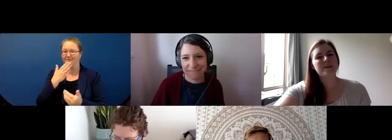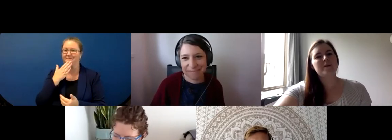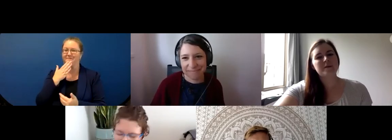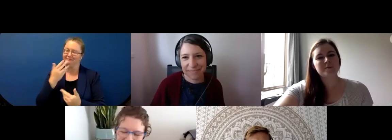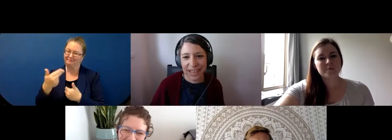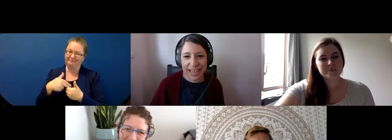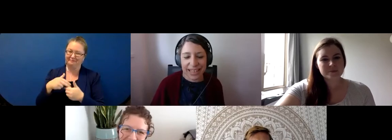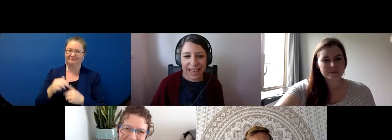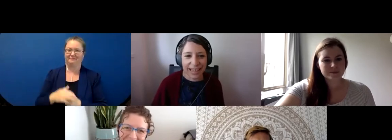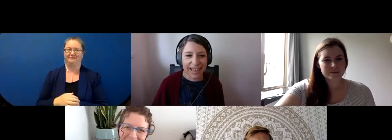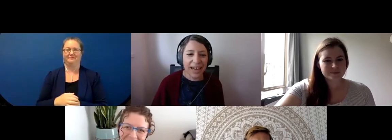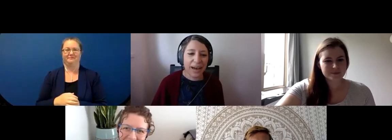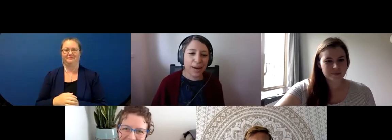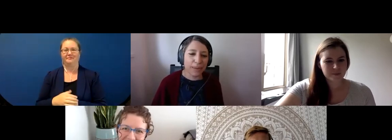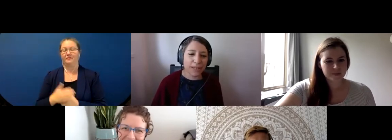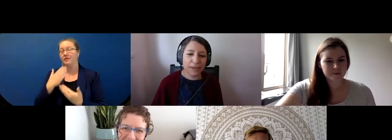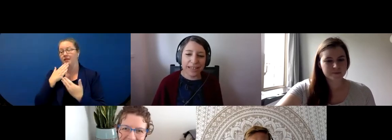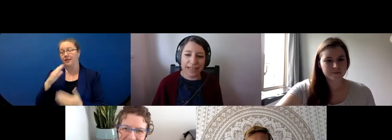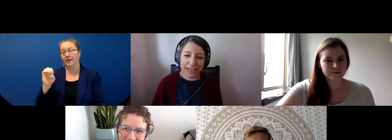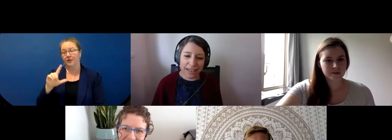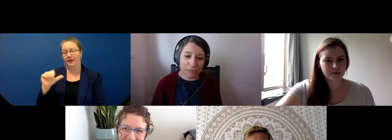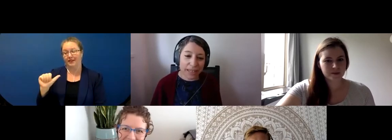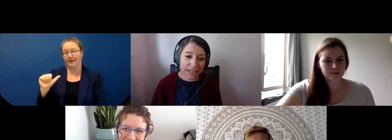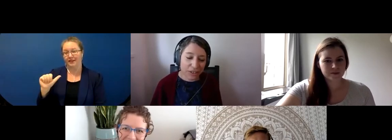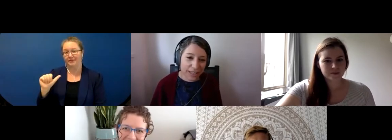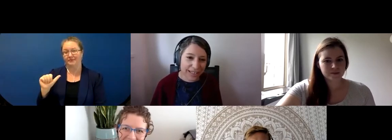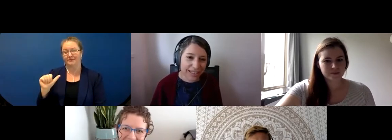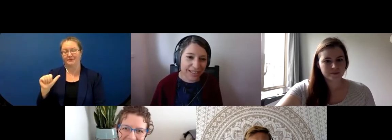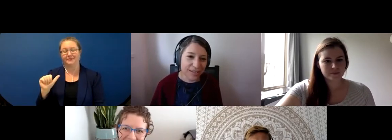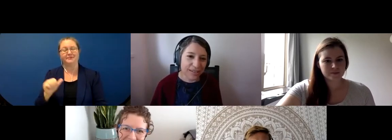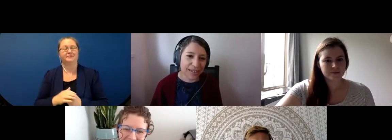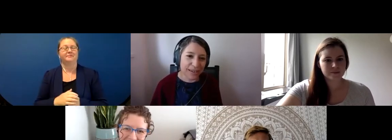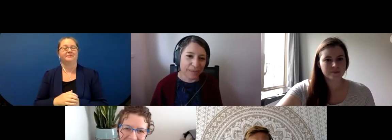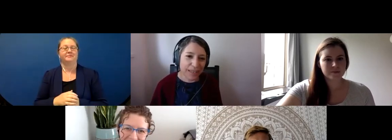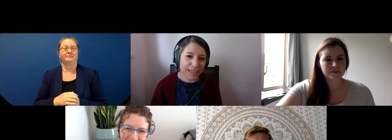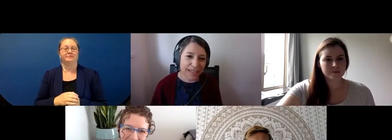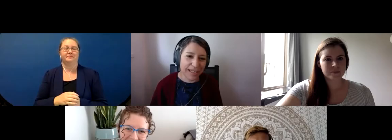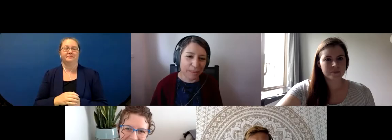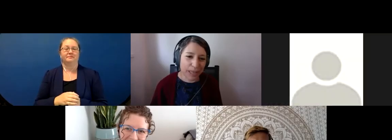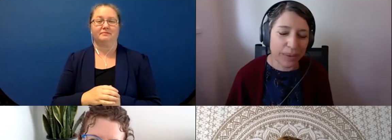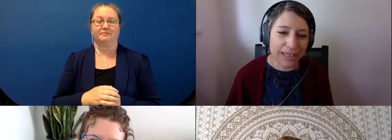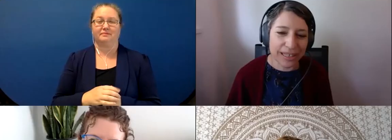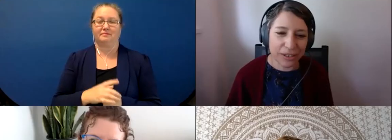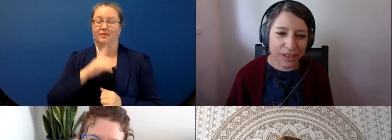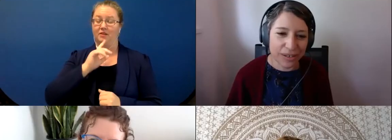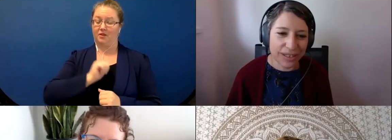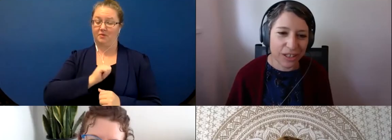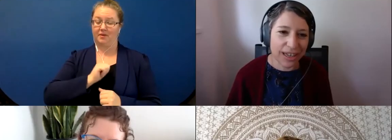Thanks Ella. So it's really a treat to be able to introduce Jalon